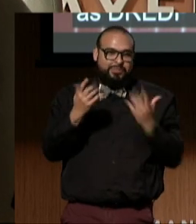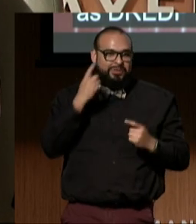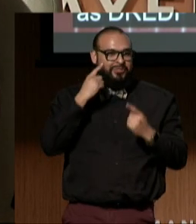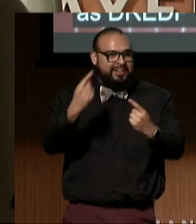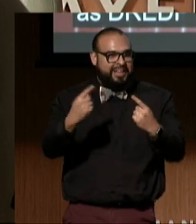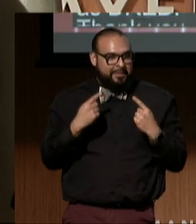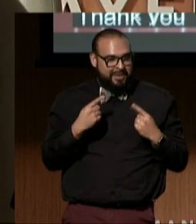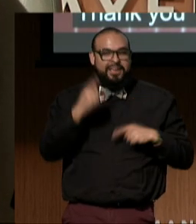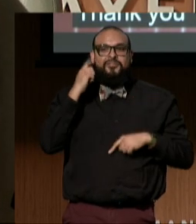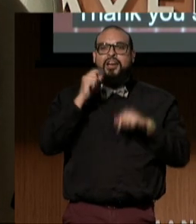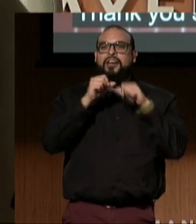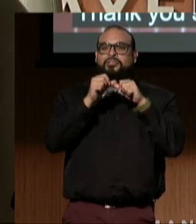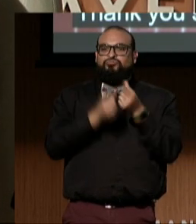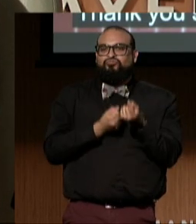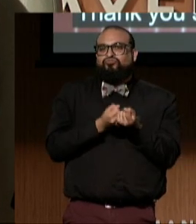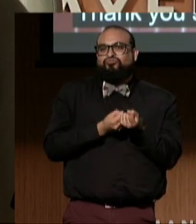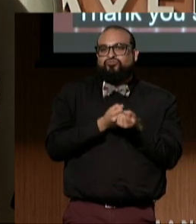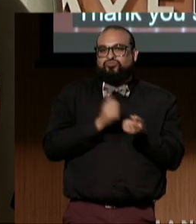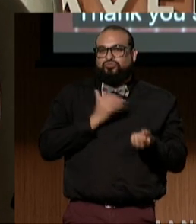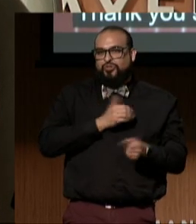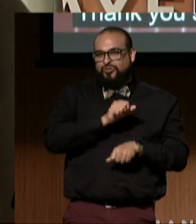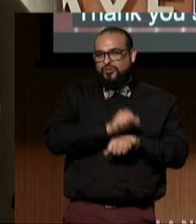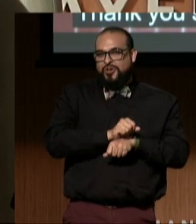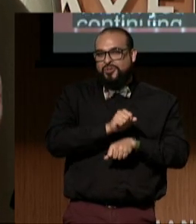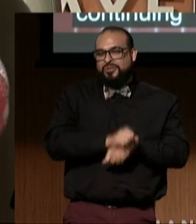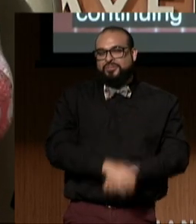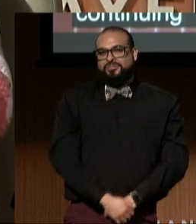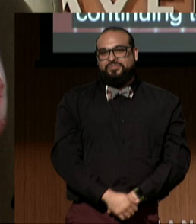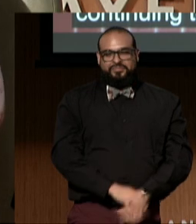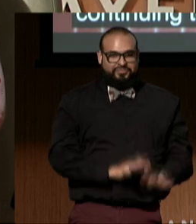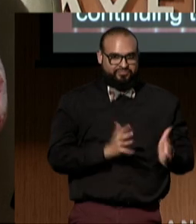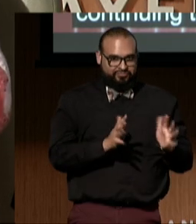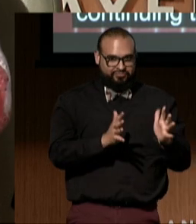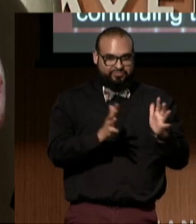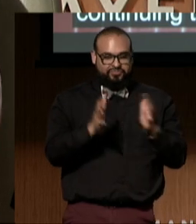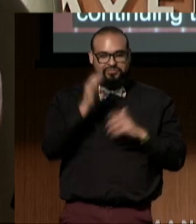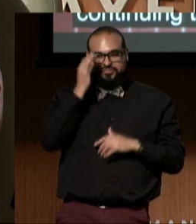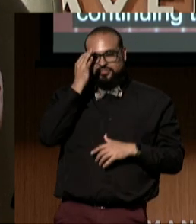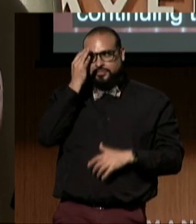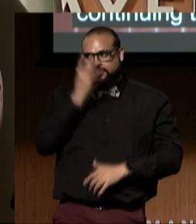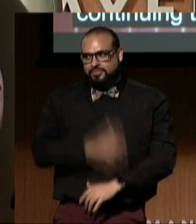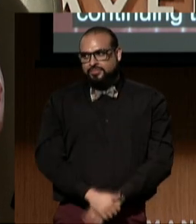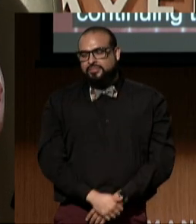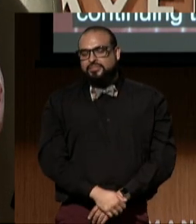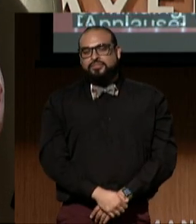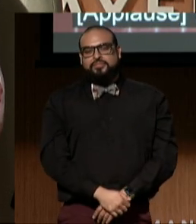and for continuing to support our work. (audience applauding)